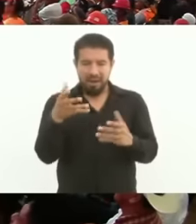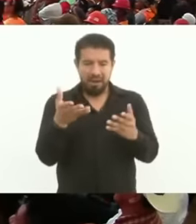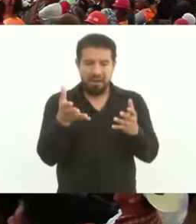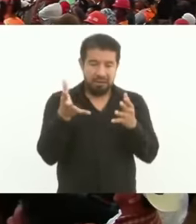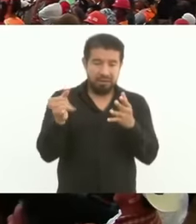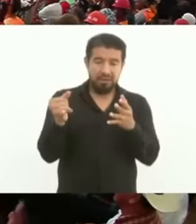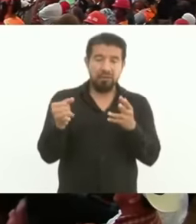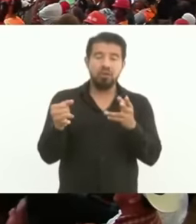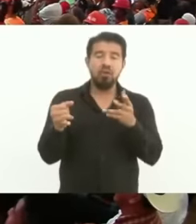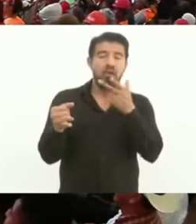and who does not